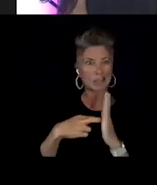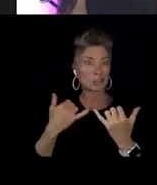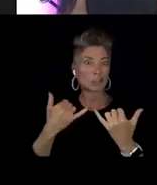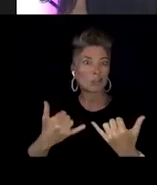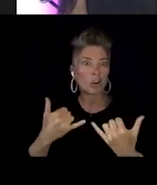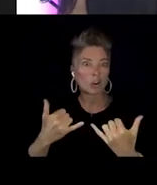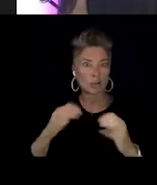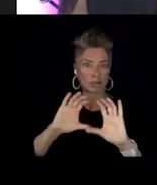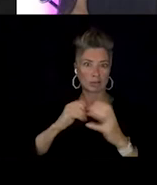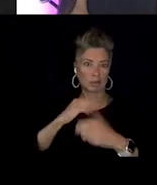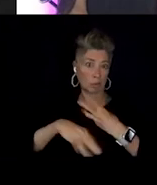I feel that